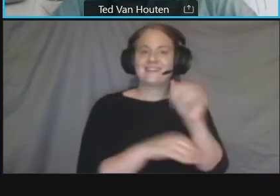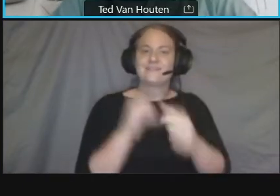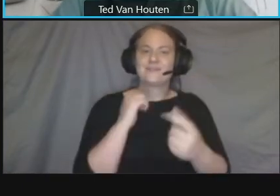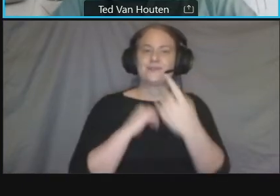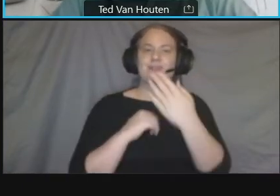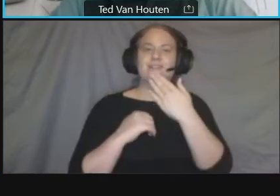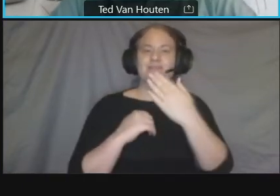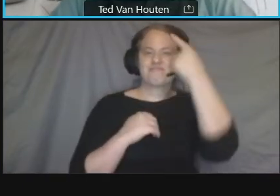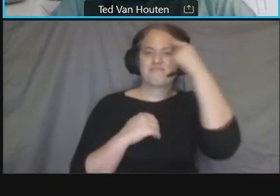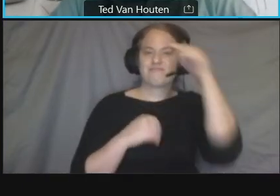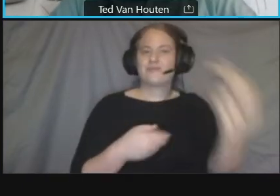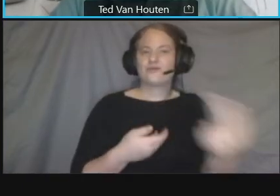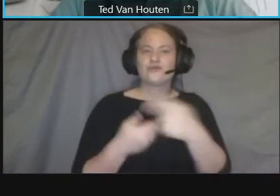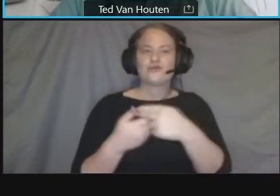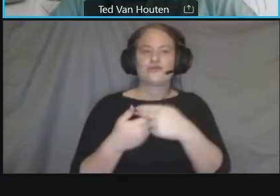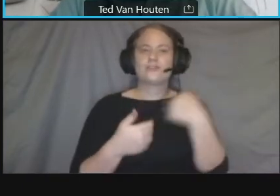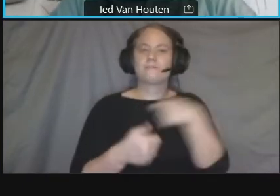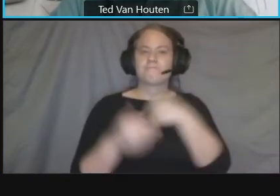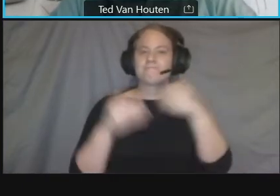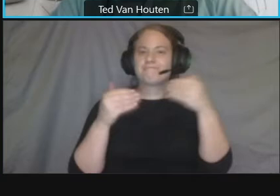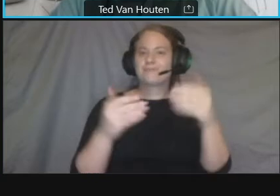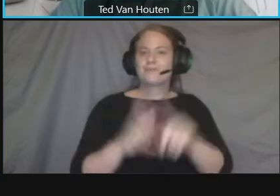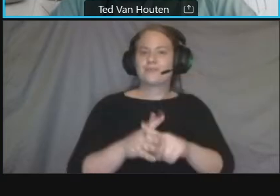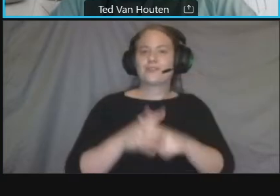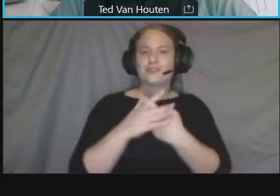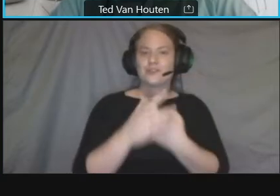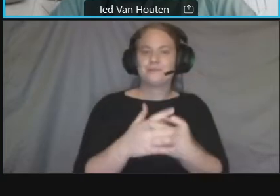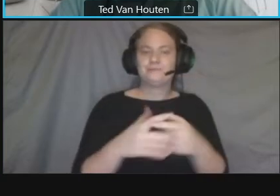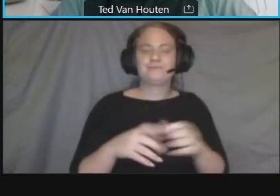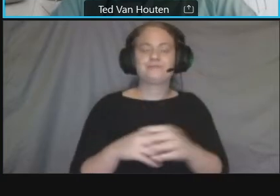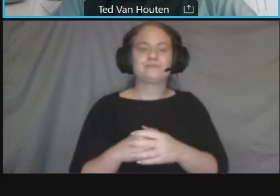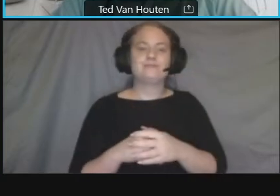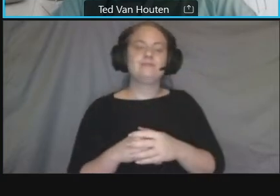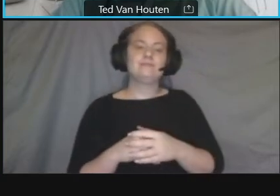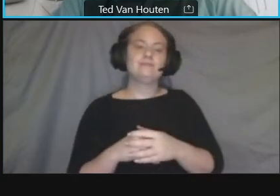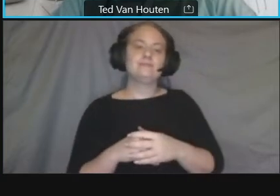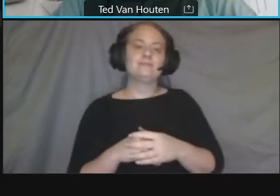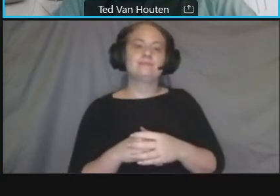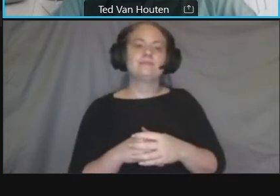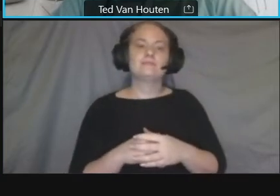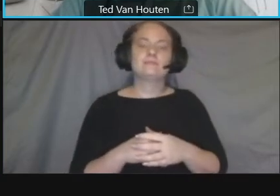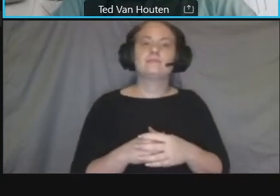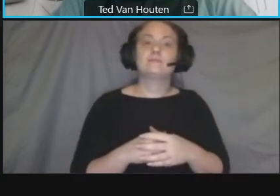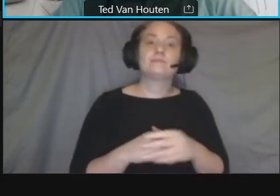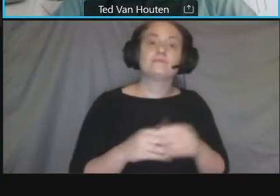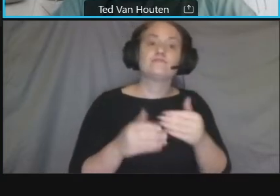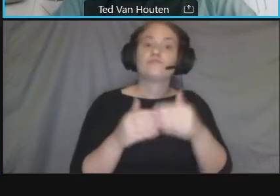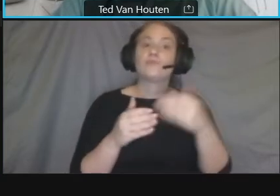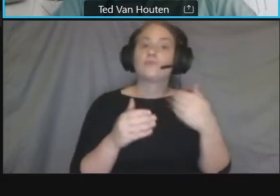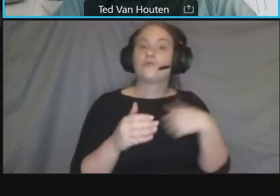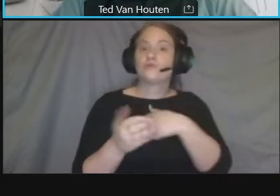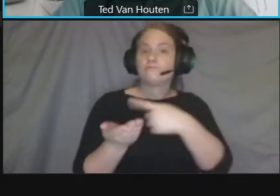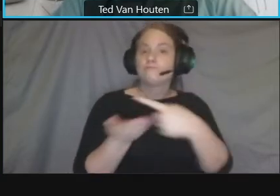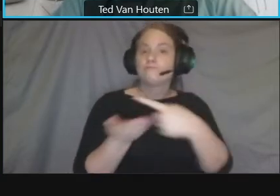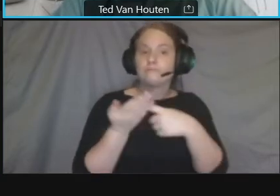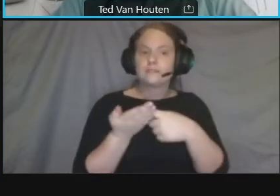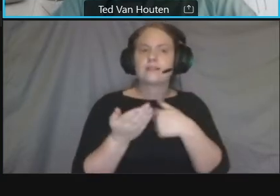started with the meeting um before we start a little bit of uh logistics for using webex